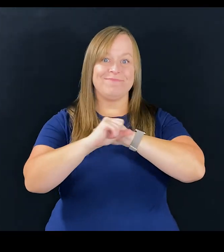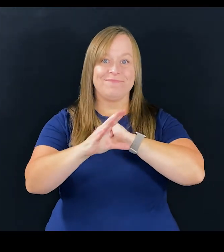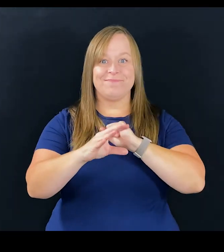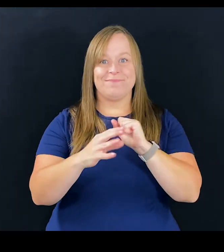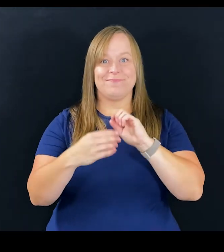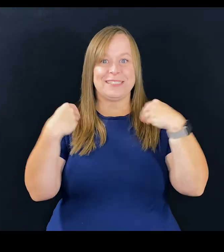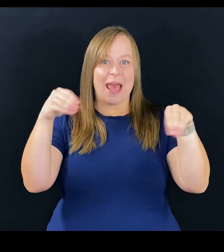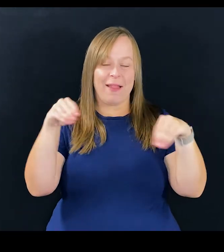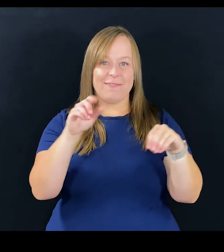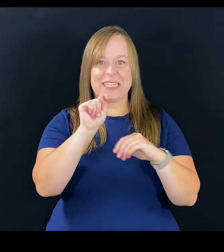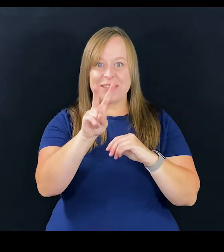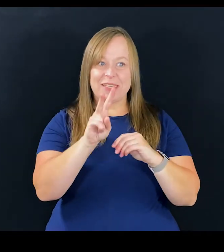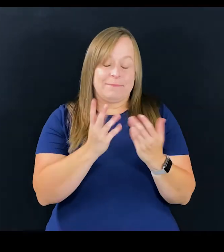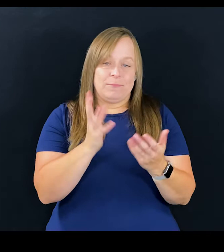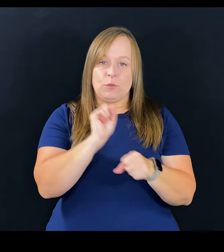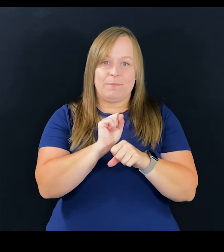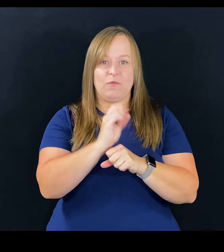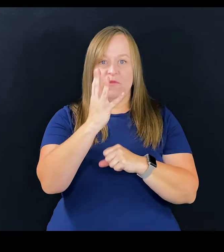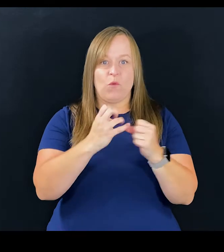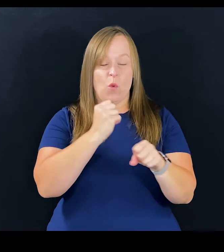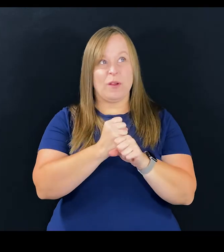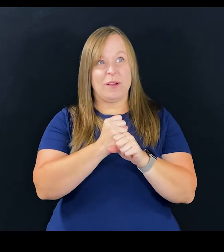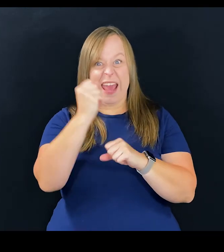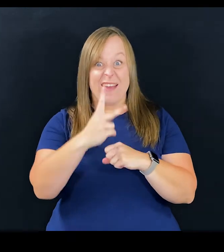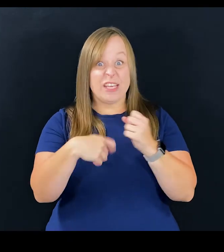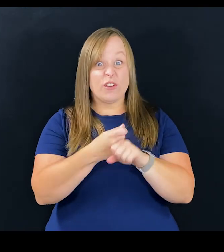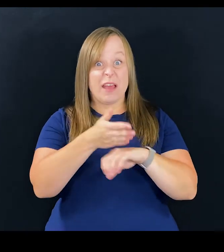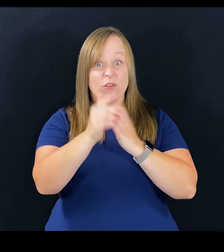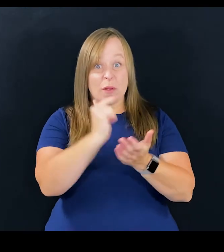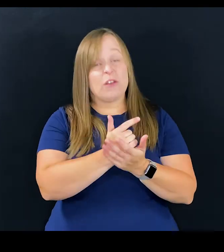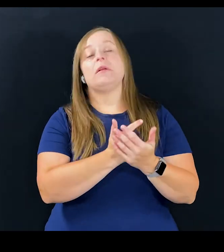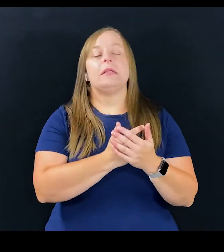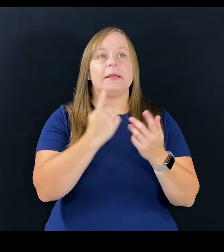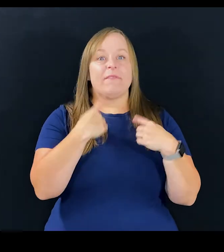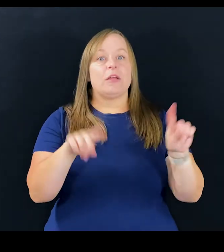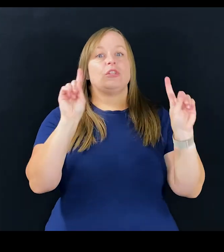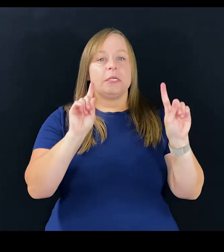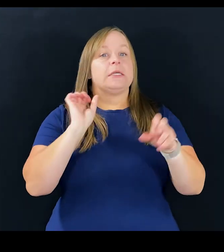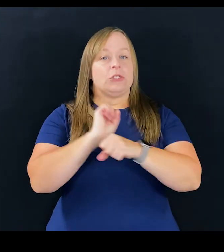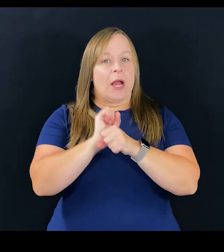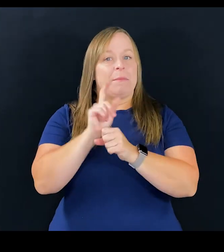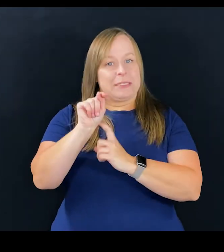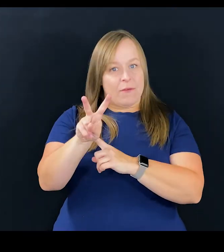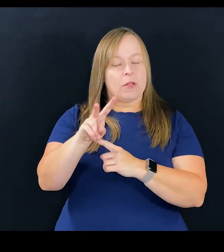And so was unemployed for four and a half years. And eventually got a job in television,